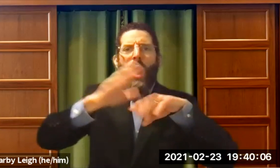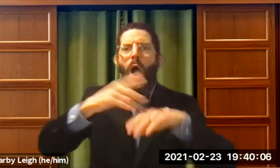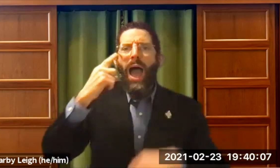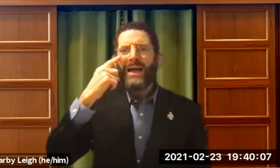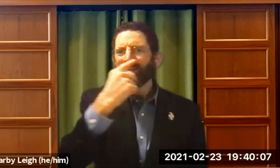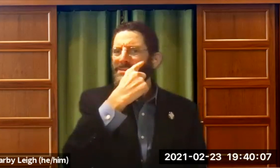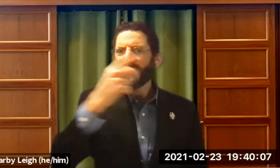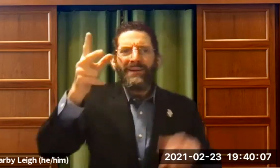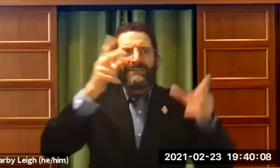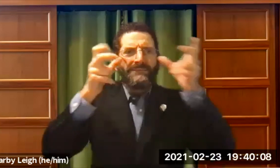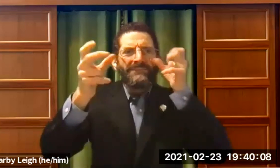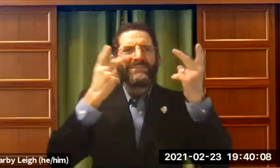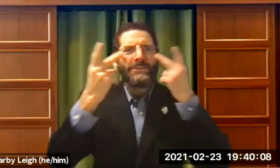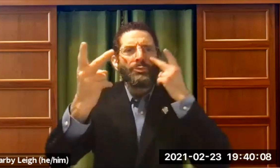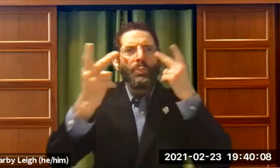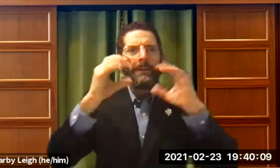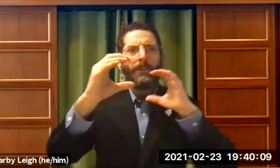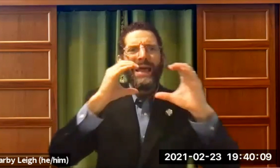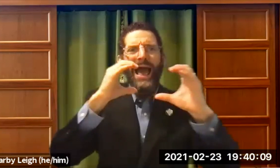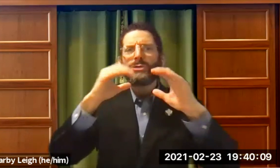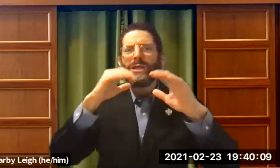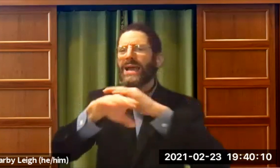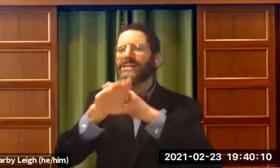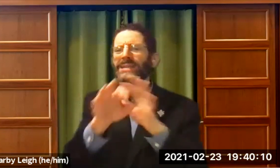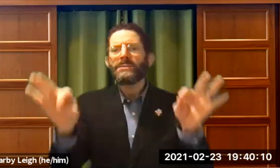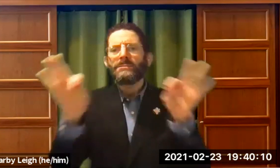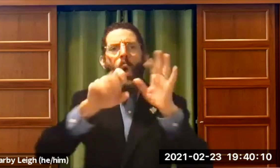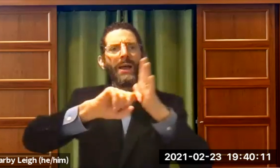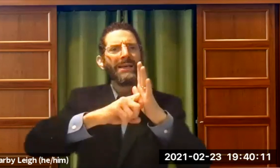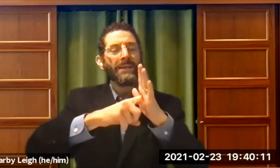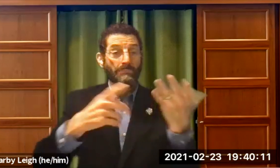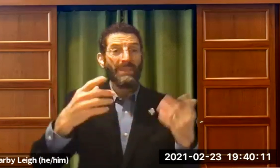see things with my eyes. I'm a very vish communal cater